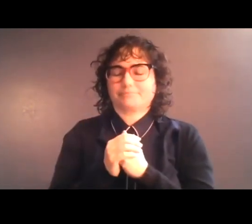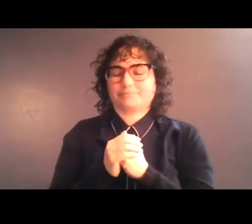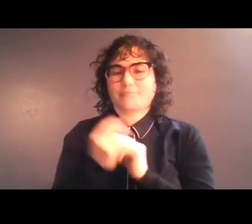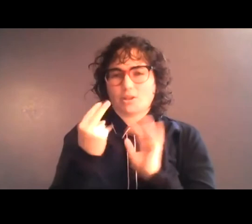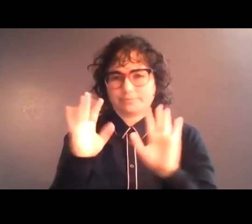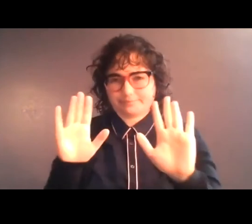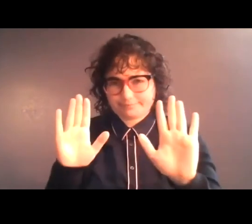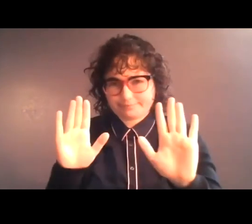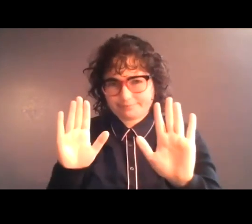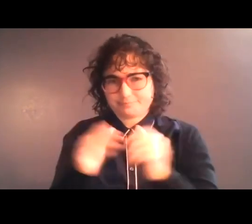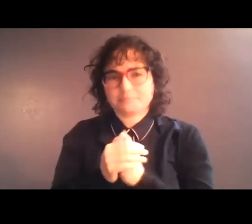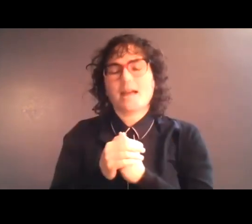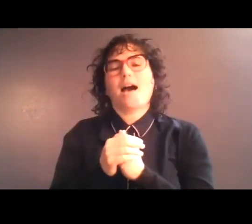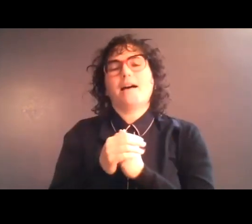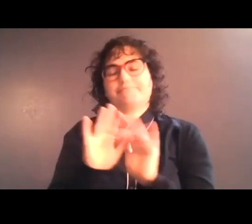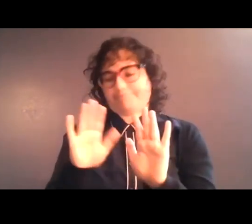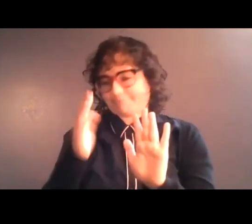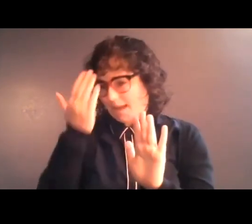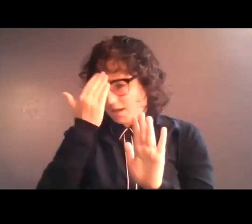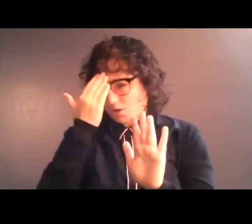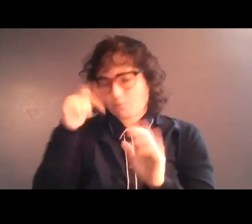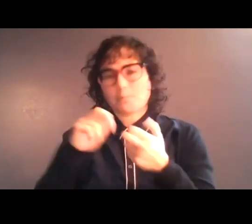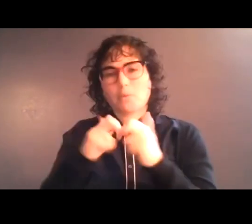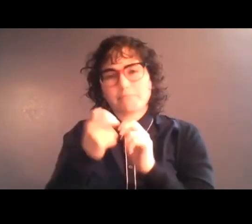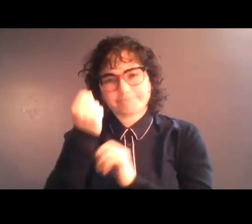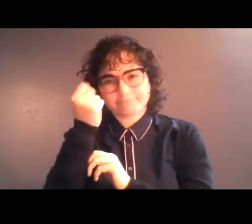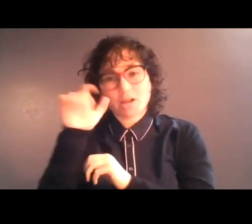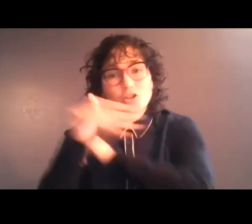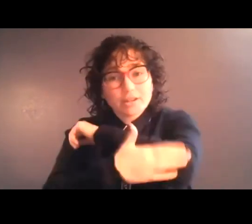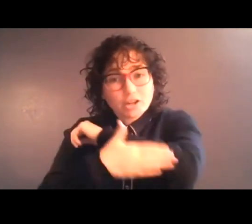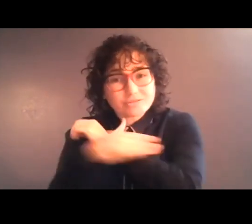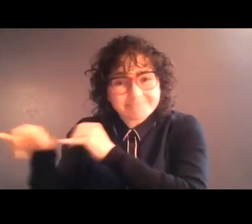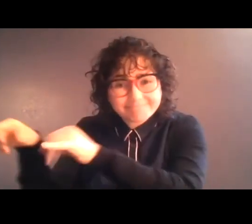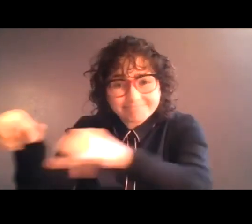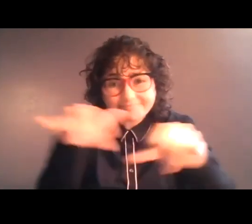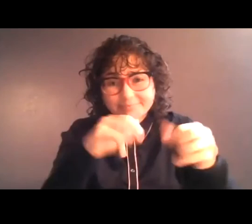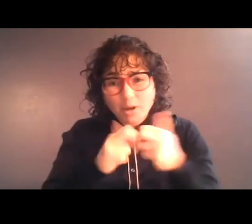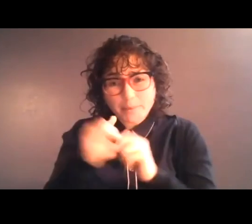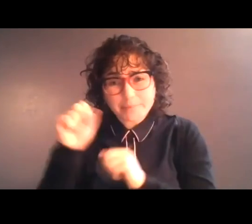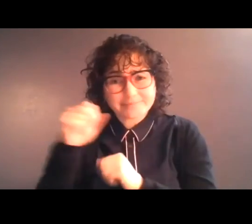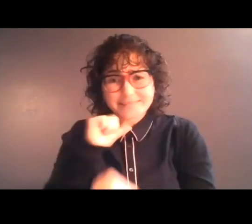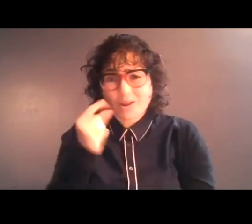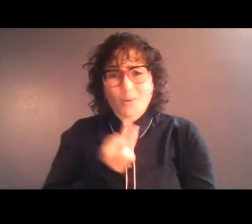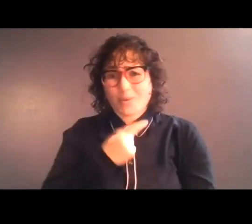look -- but look. I know that this is a problem in other countries too, not just in Russia.